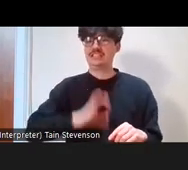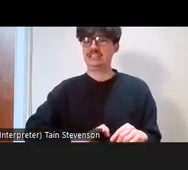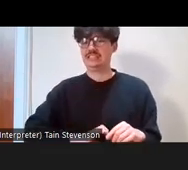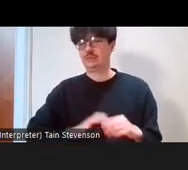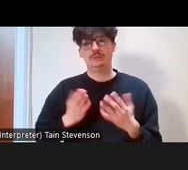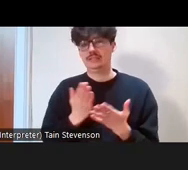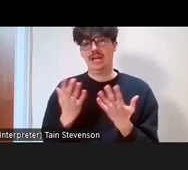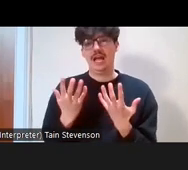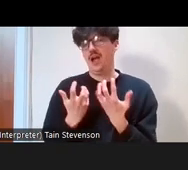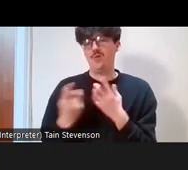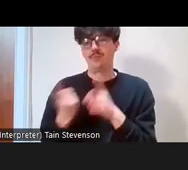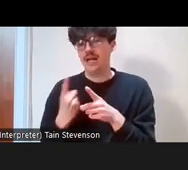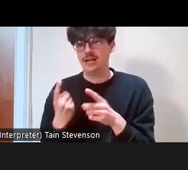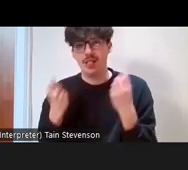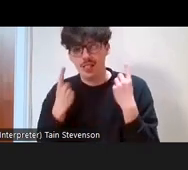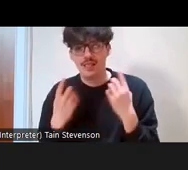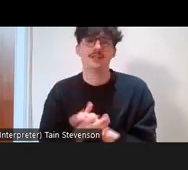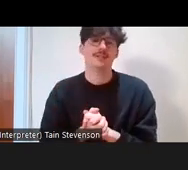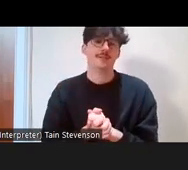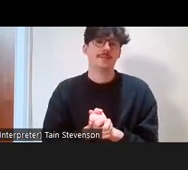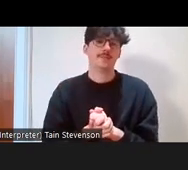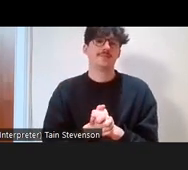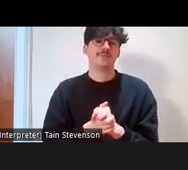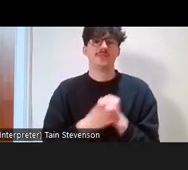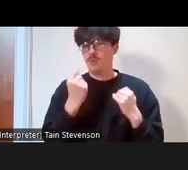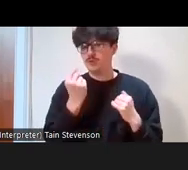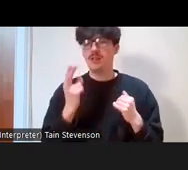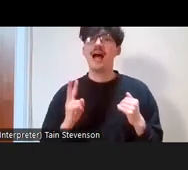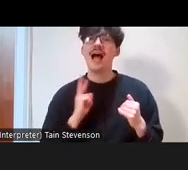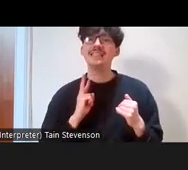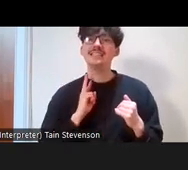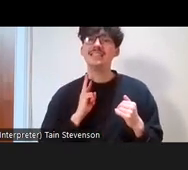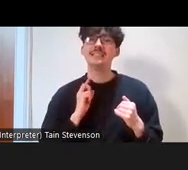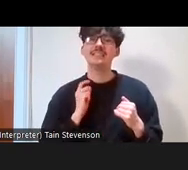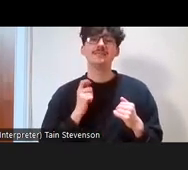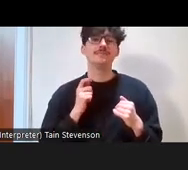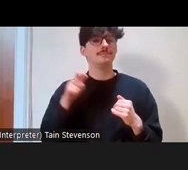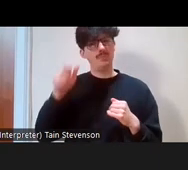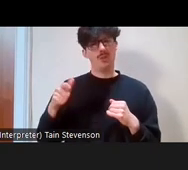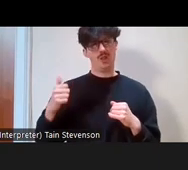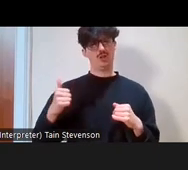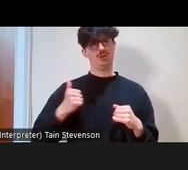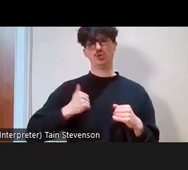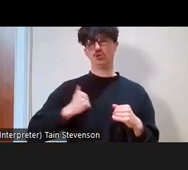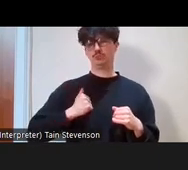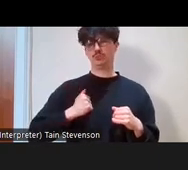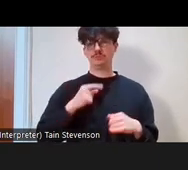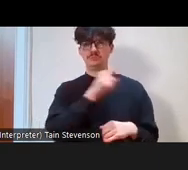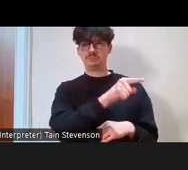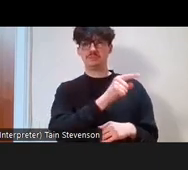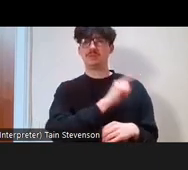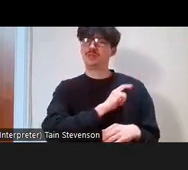sometimes people make assumptions about you because of your accent. So stress, so a lot of